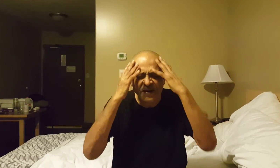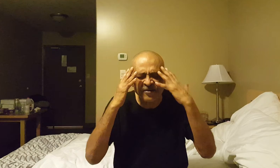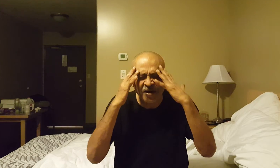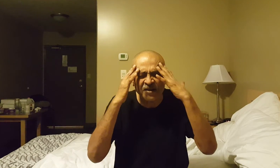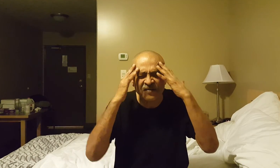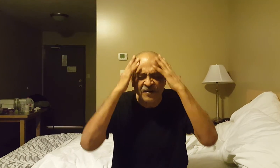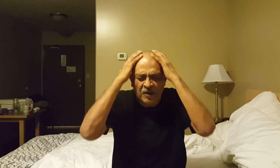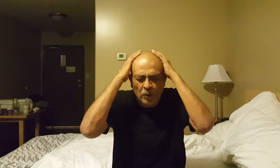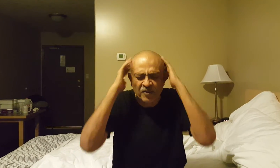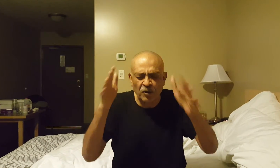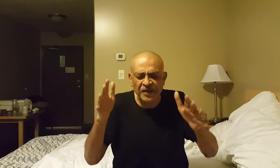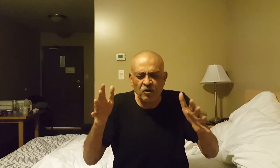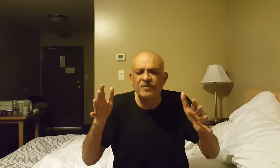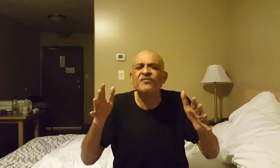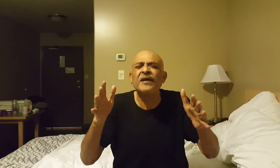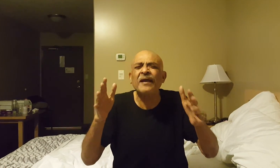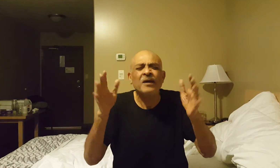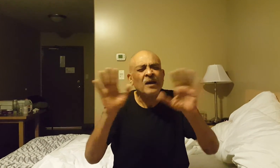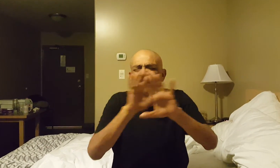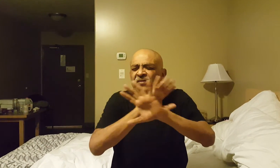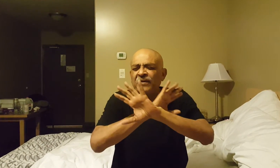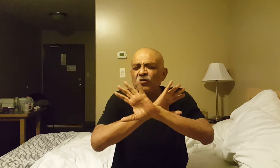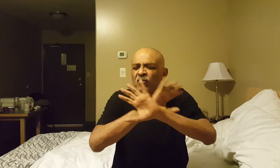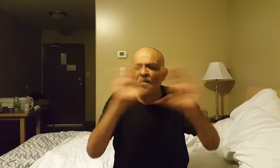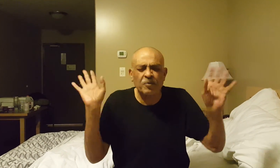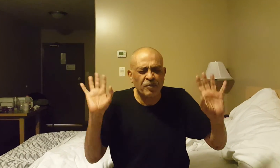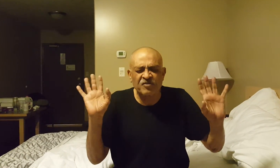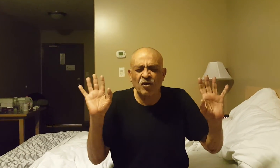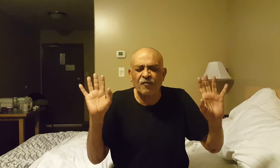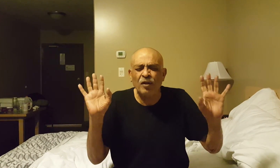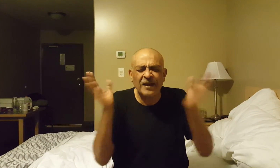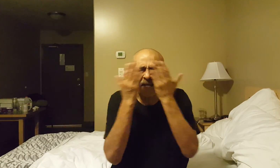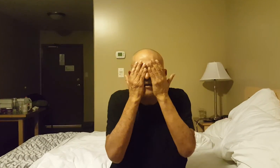I tried this in one of the hotel rooms that stayed, I decided to shut off all the lights and